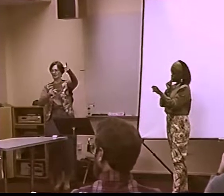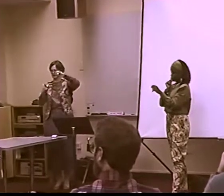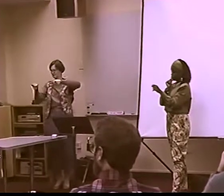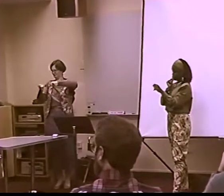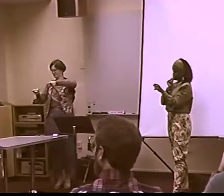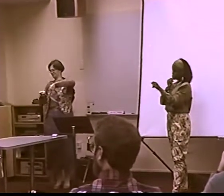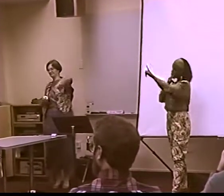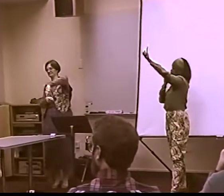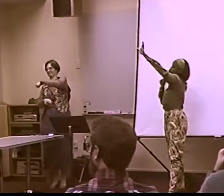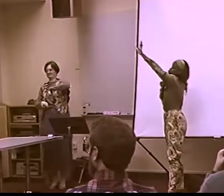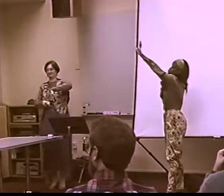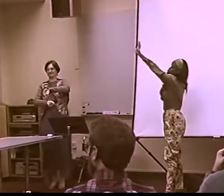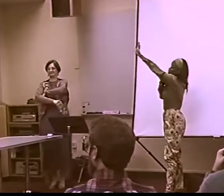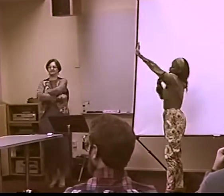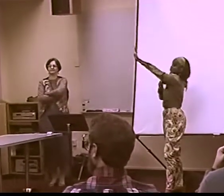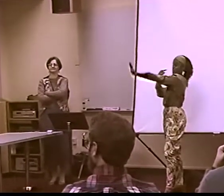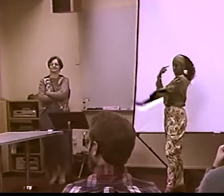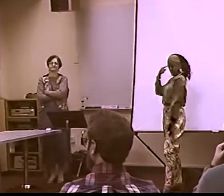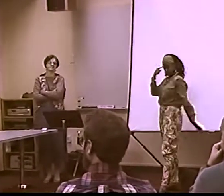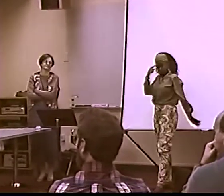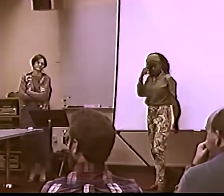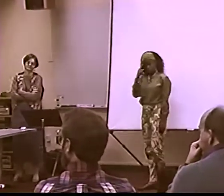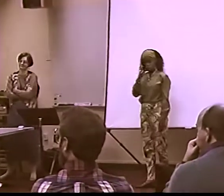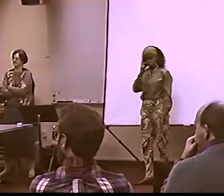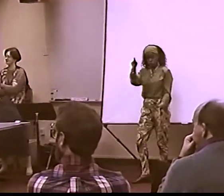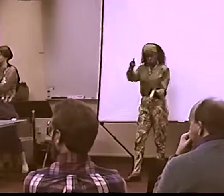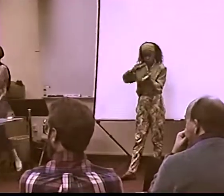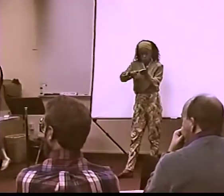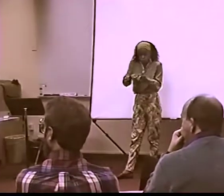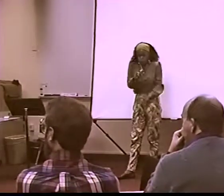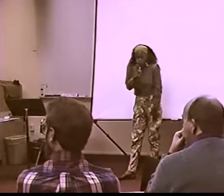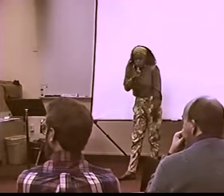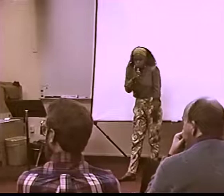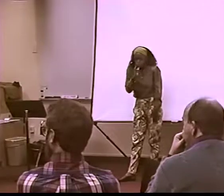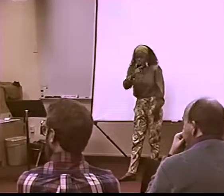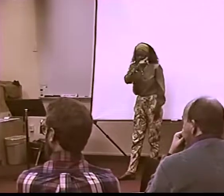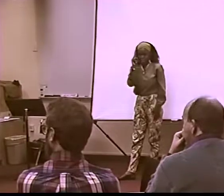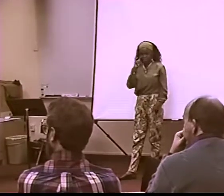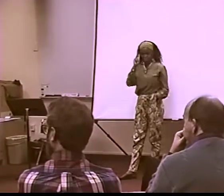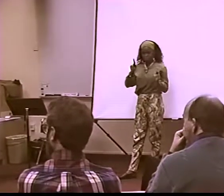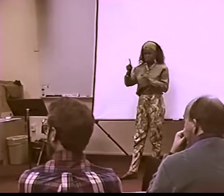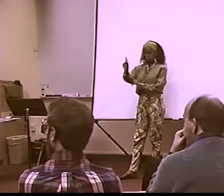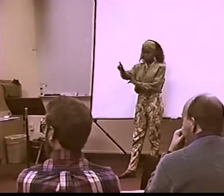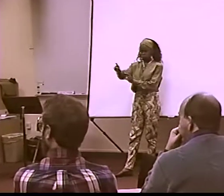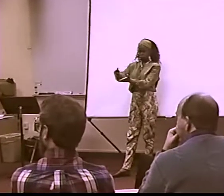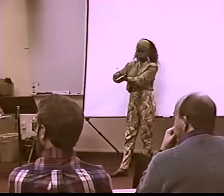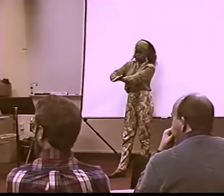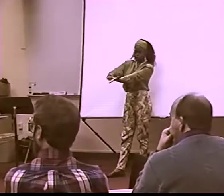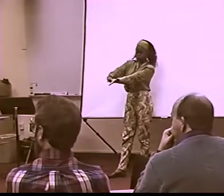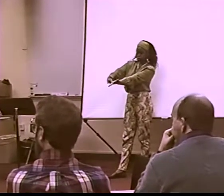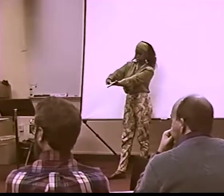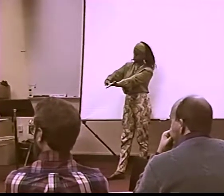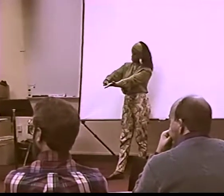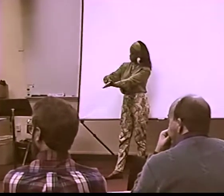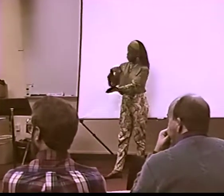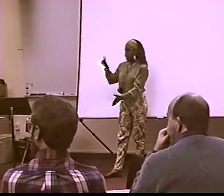THE RESEARCH, PROFESSIONAL RESEARCH--YOU DON'T HAVE ANY...